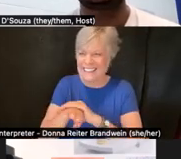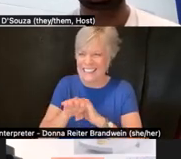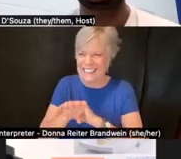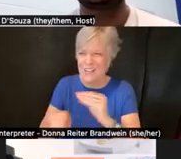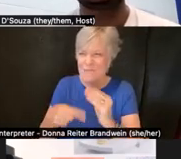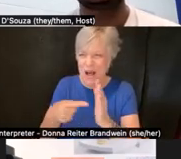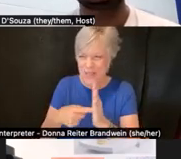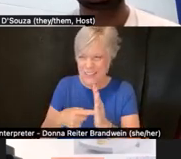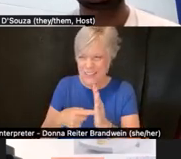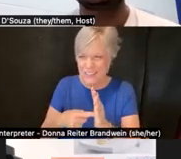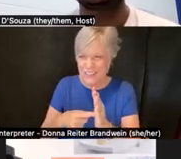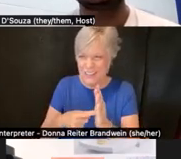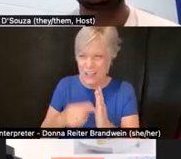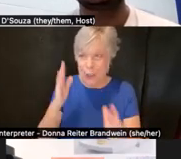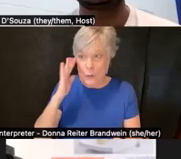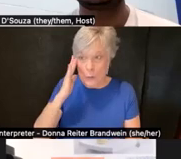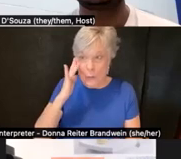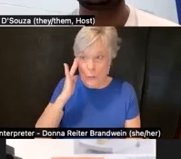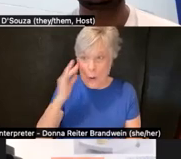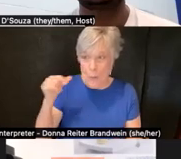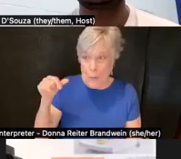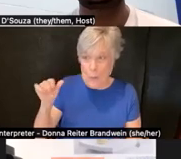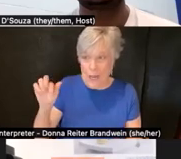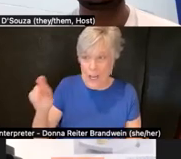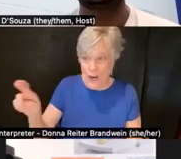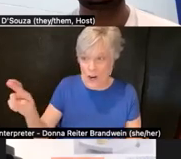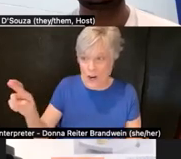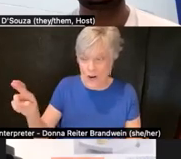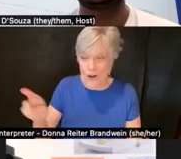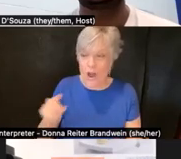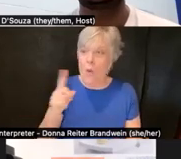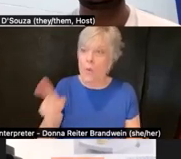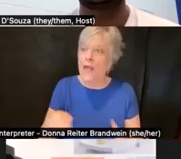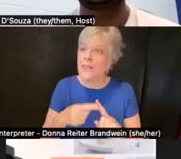And at the time when people said they wanted something to go viral, it didn't have